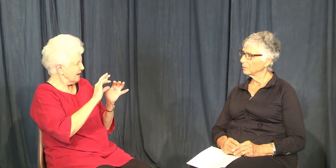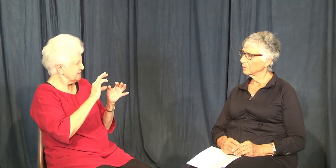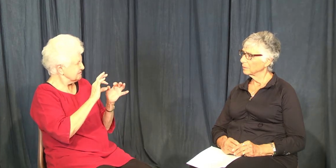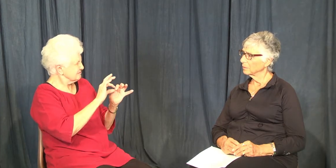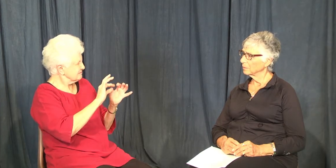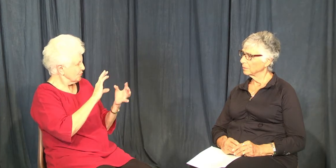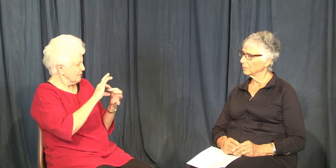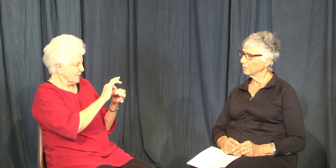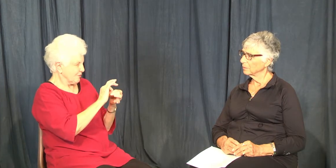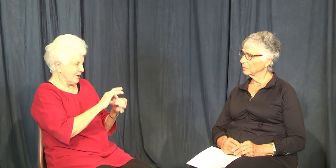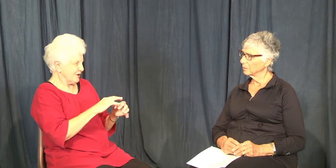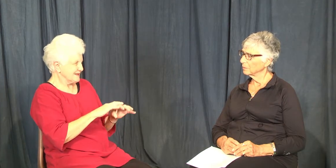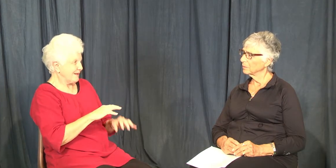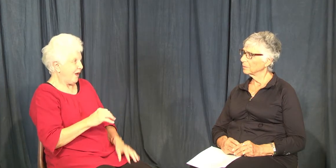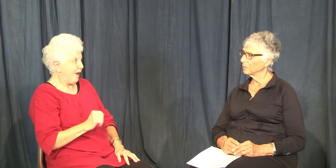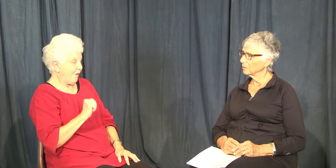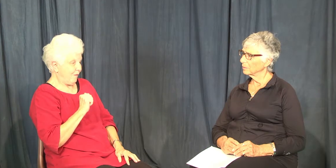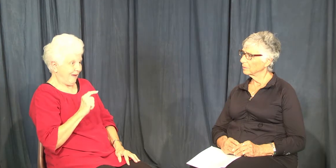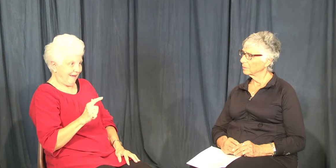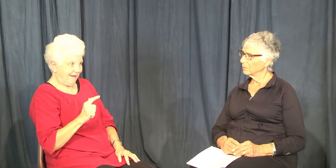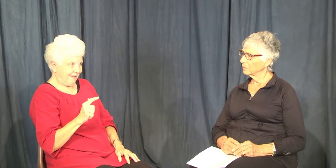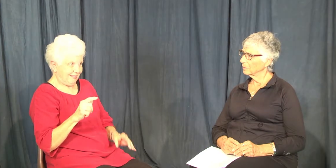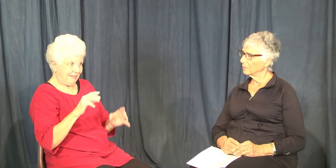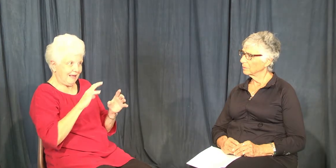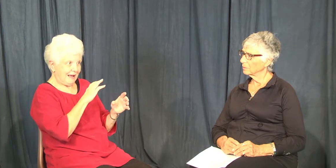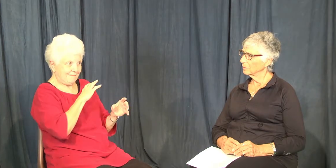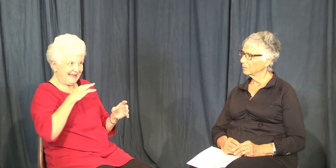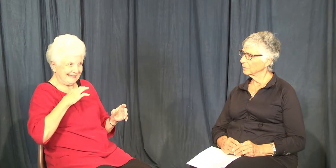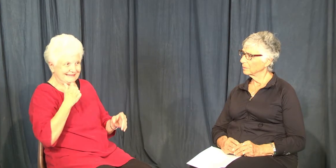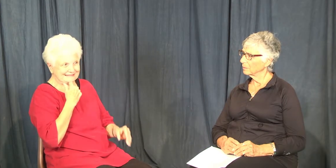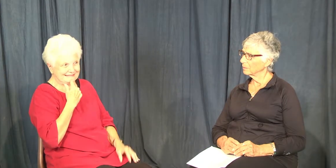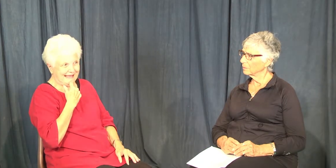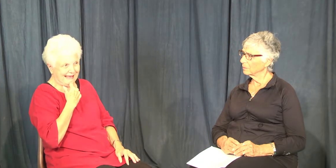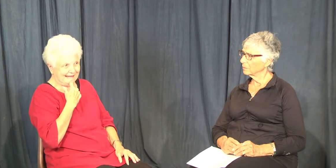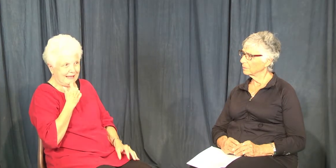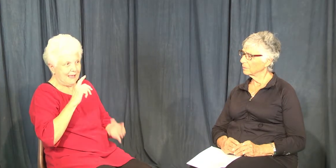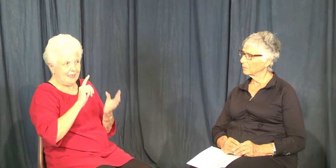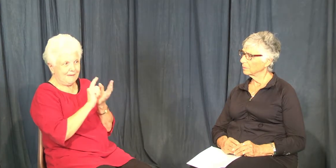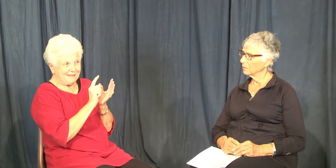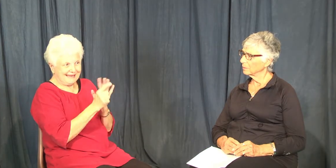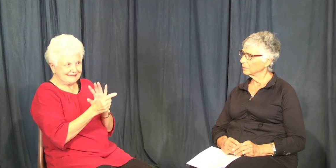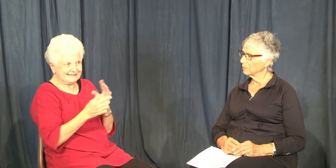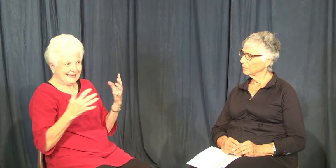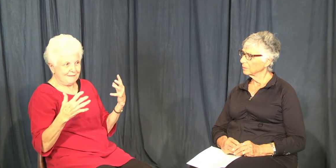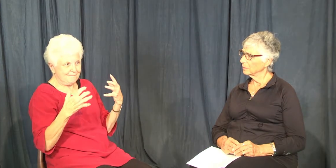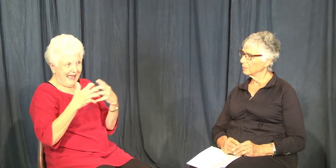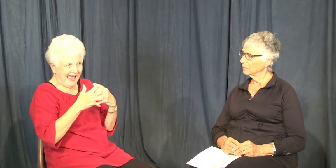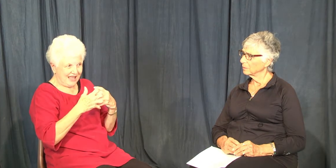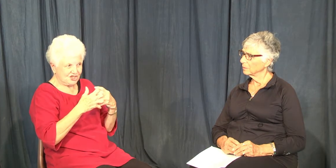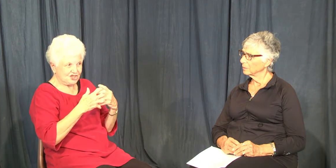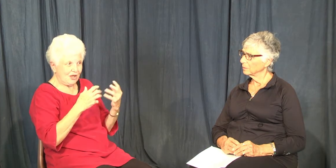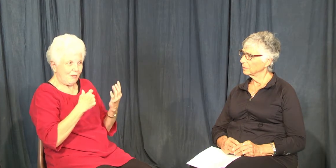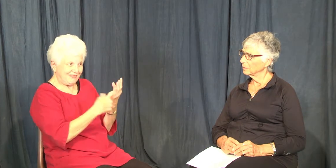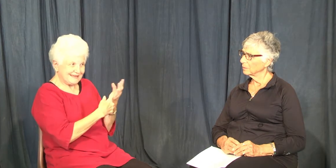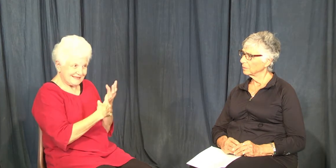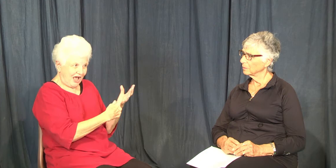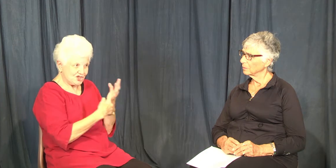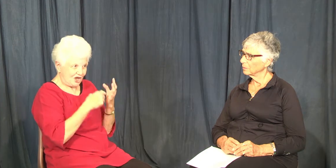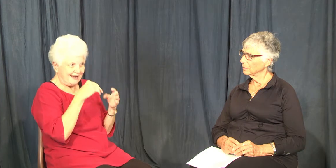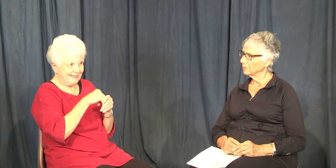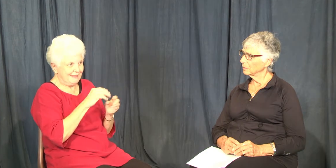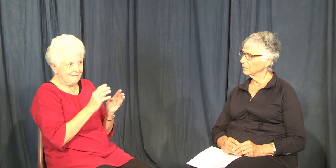local church-affiliated interpreters. Well, the staff told us their skills did not match